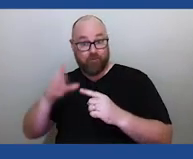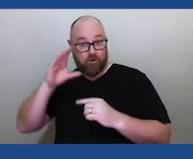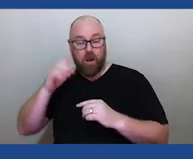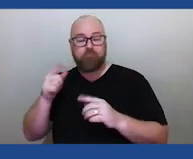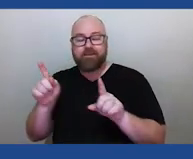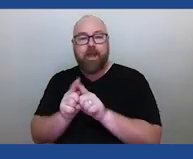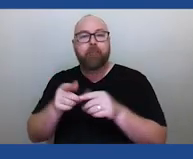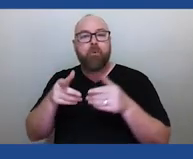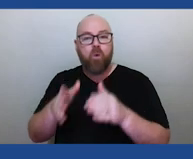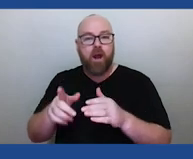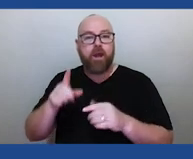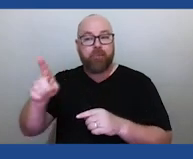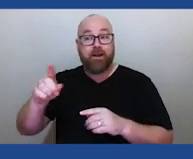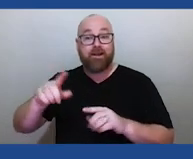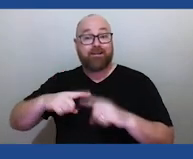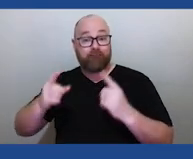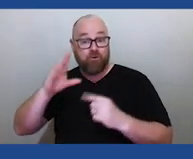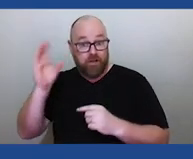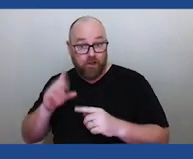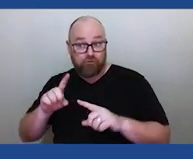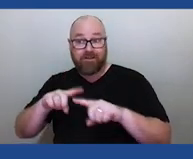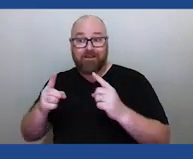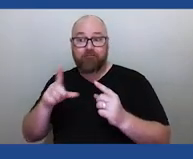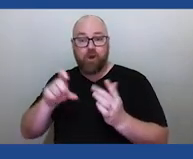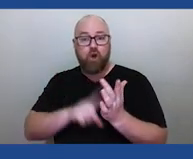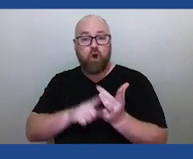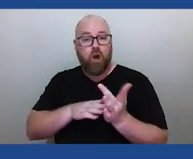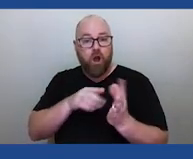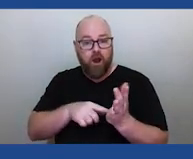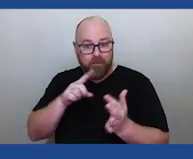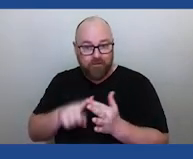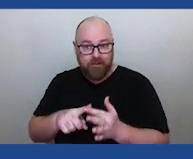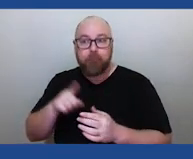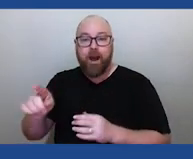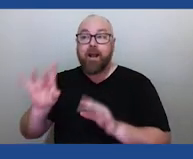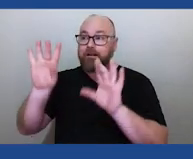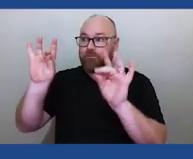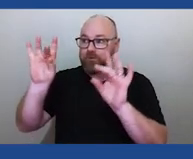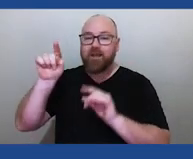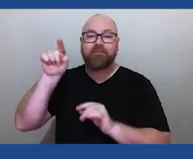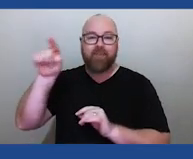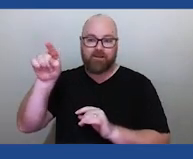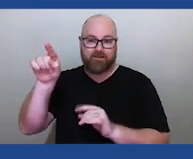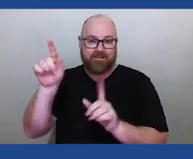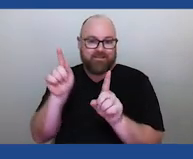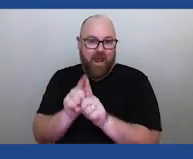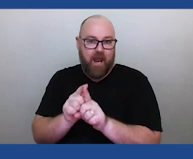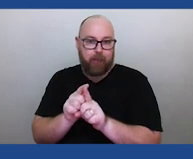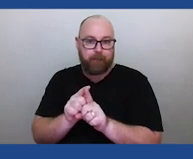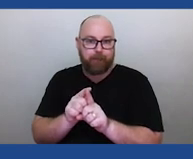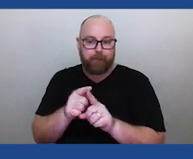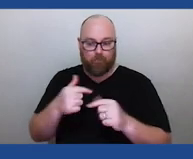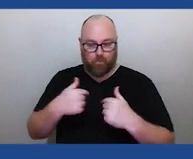causes the stars to twinkle and change their visible properties is the same. So they they utilize that.